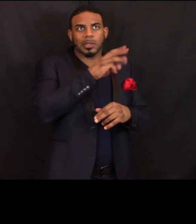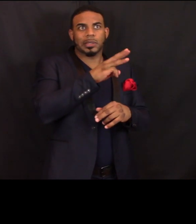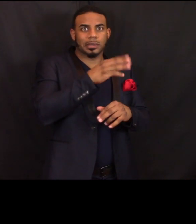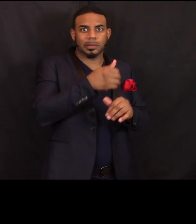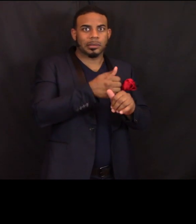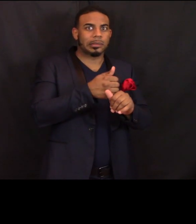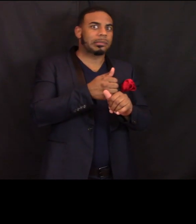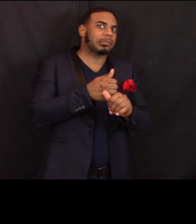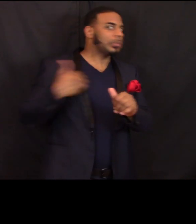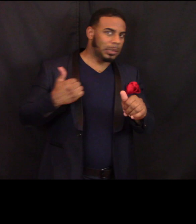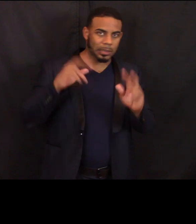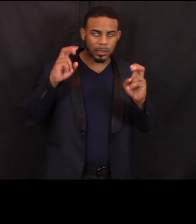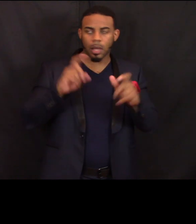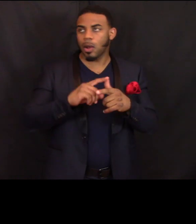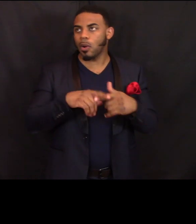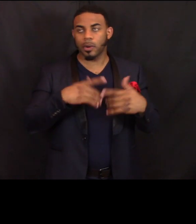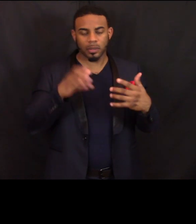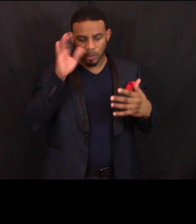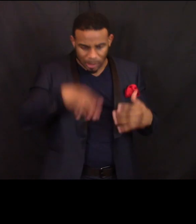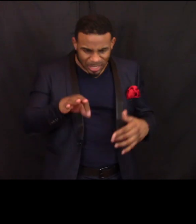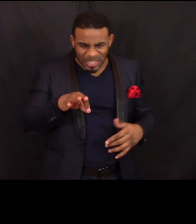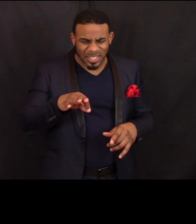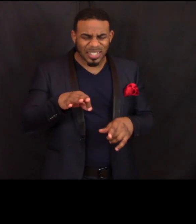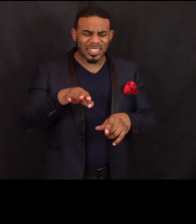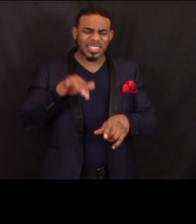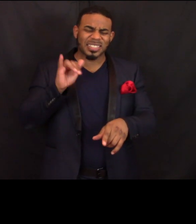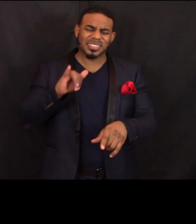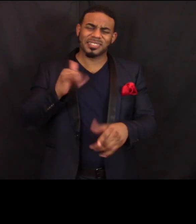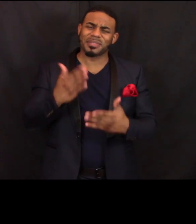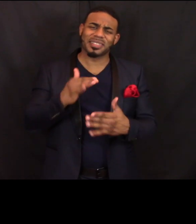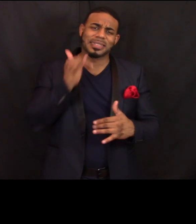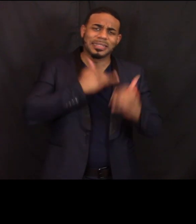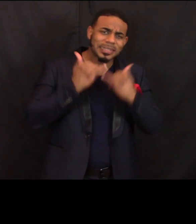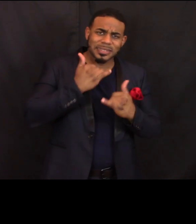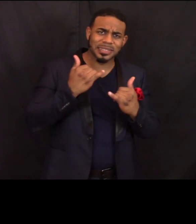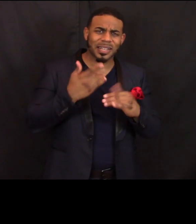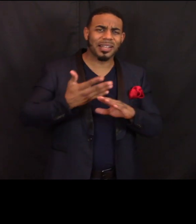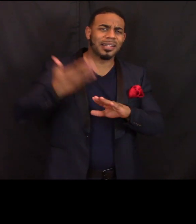or you've discovered that maybe there was a mistake on a return that you filed a year before